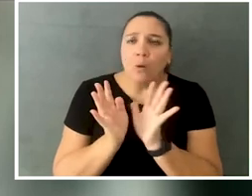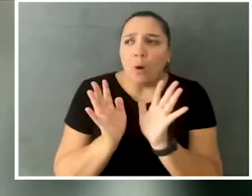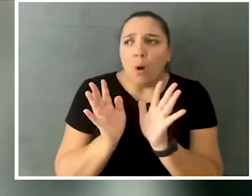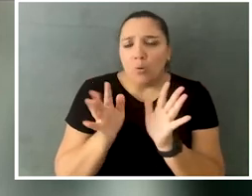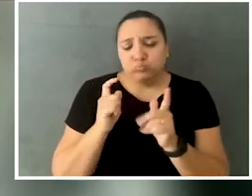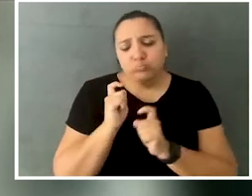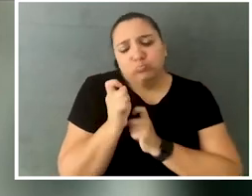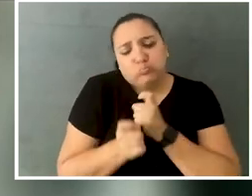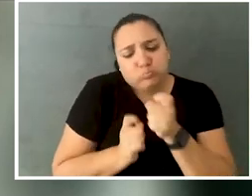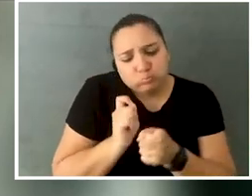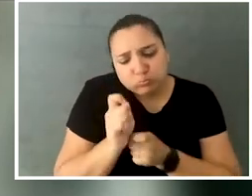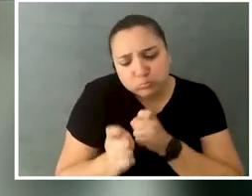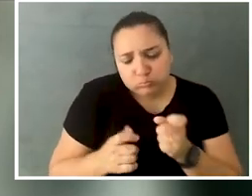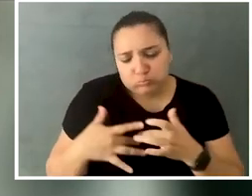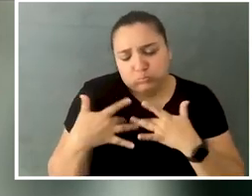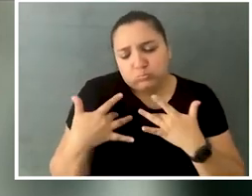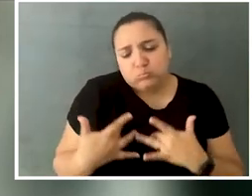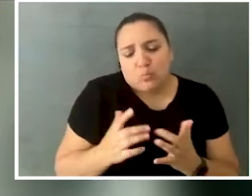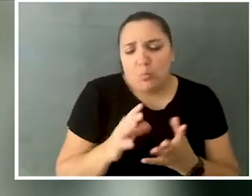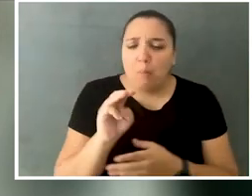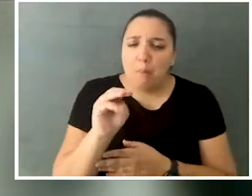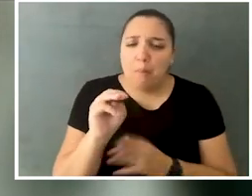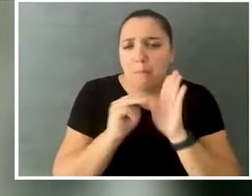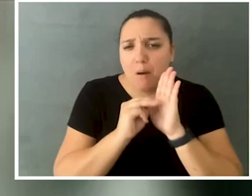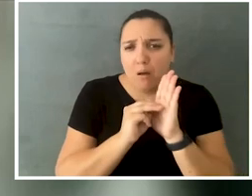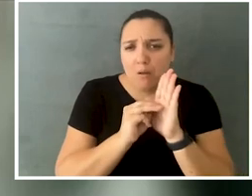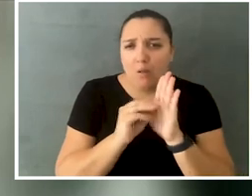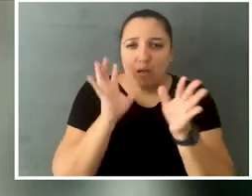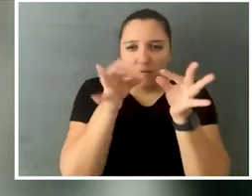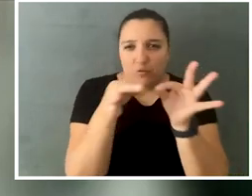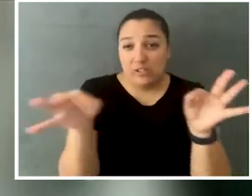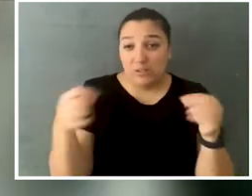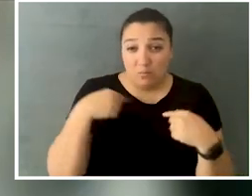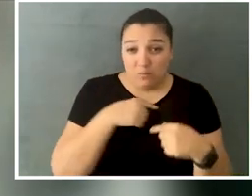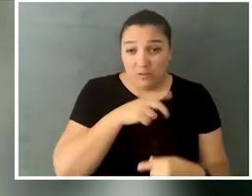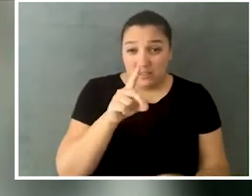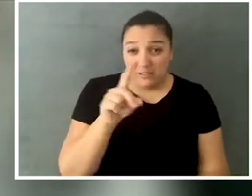and these phrases that we as disabled people